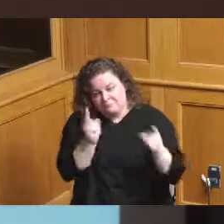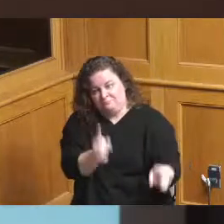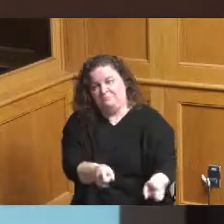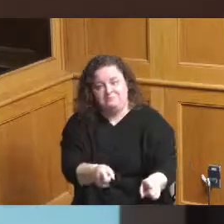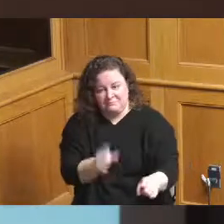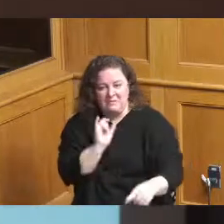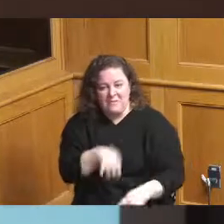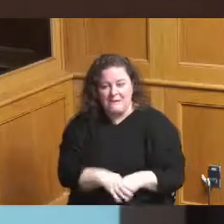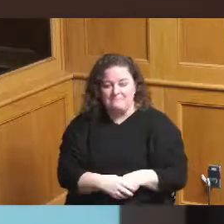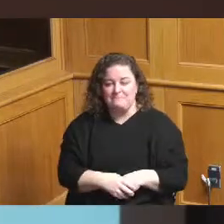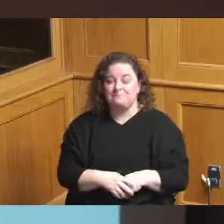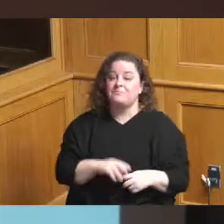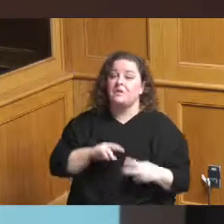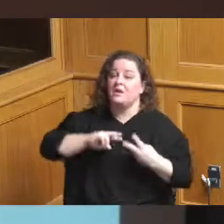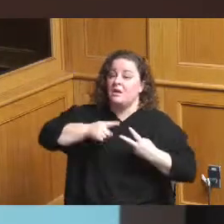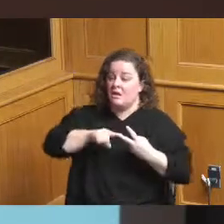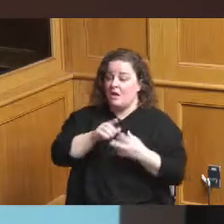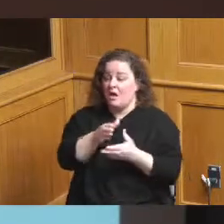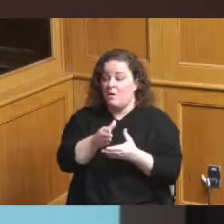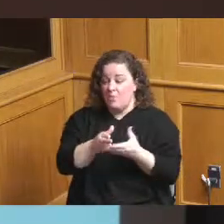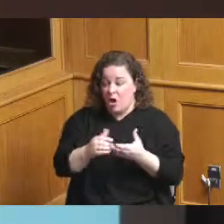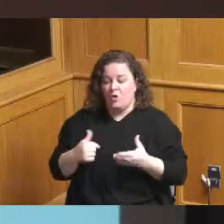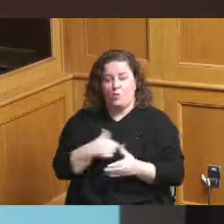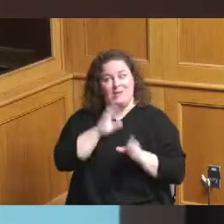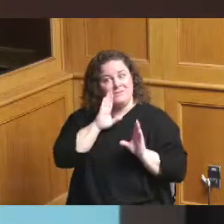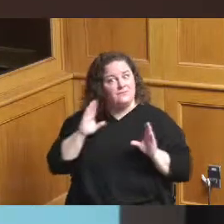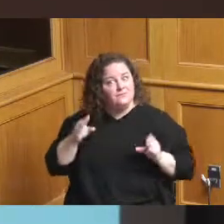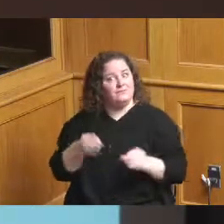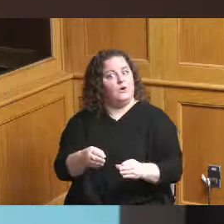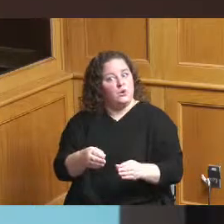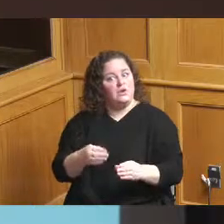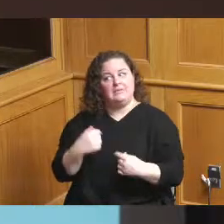another area that we have really focused on over the last few years in particular